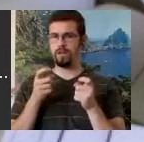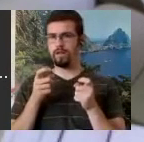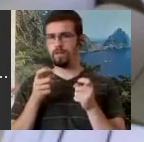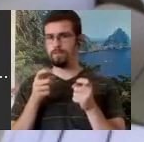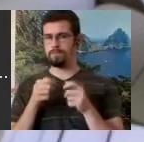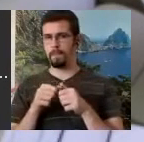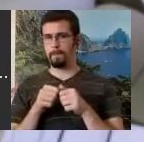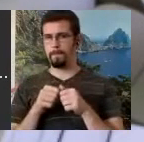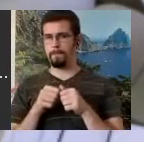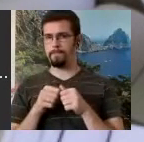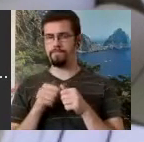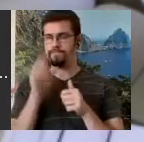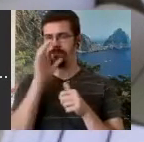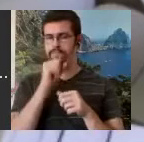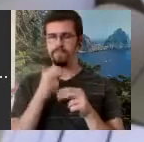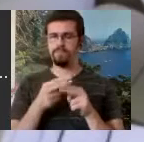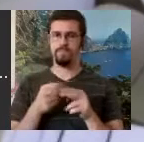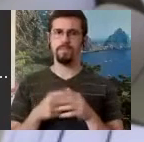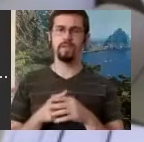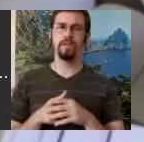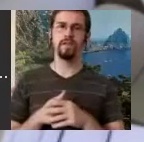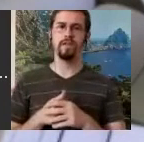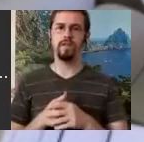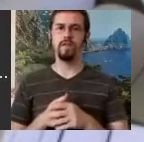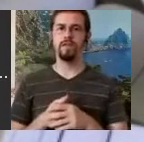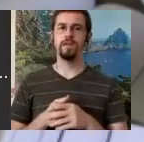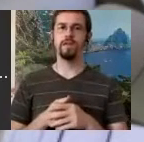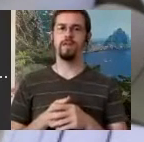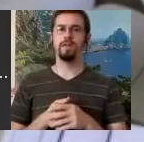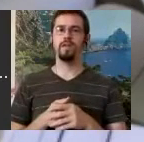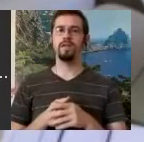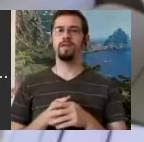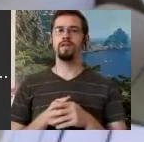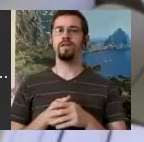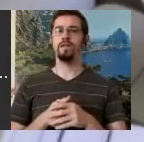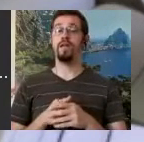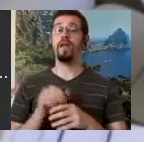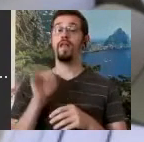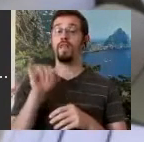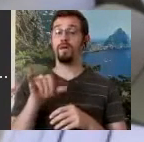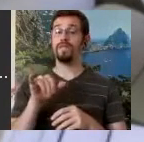it is located in the Pantomime Theatre. For those of you who are